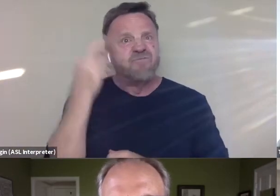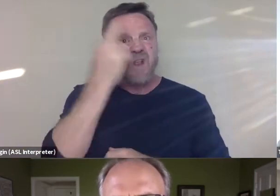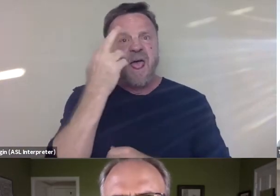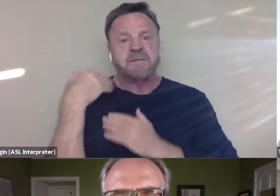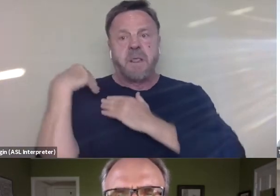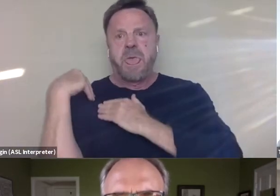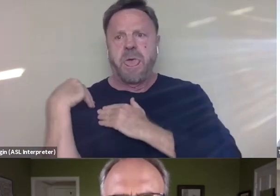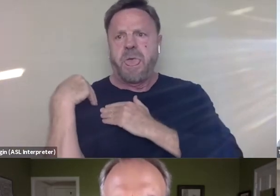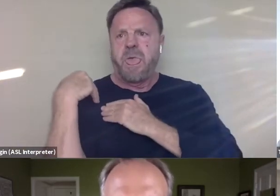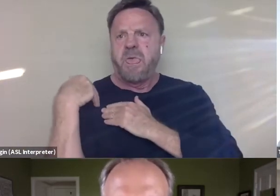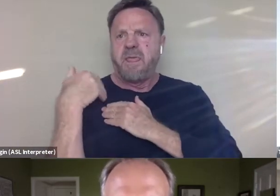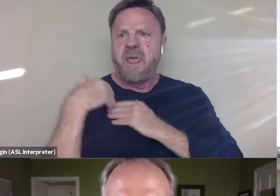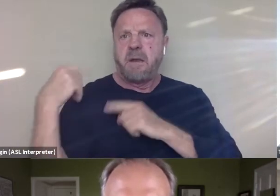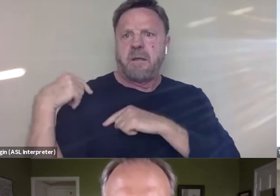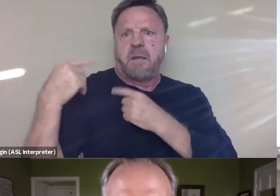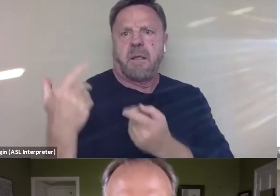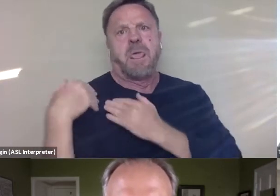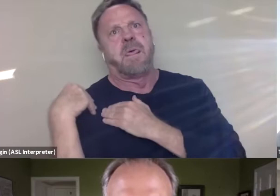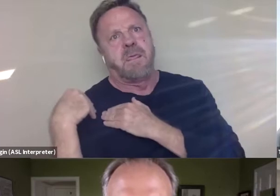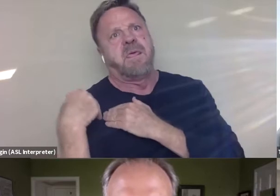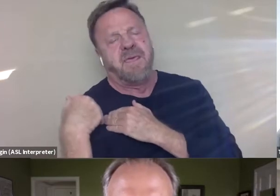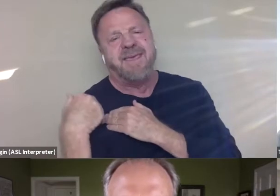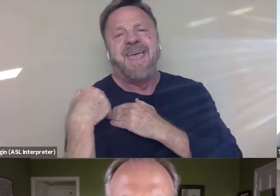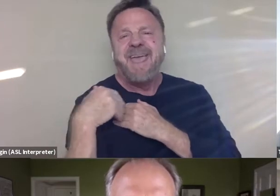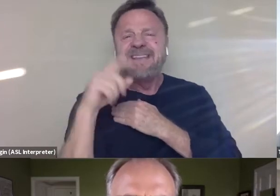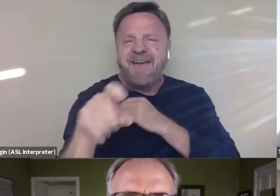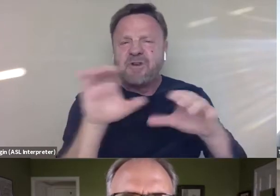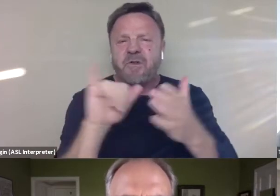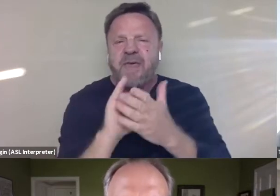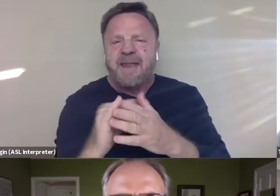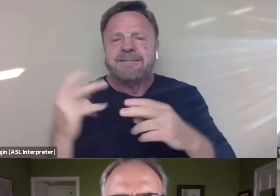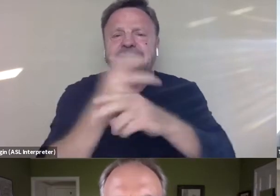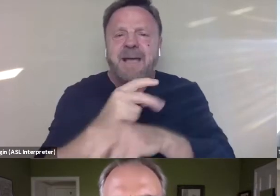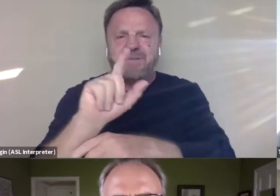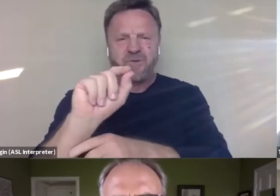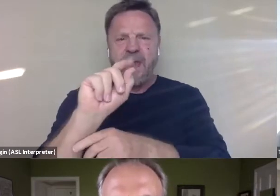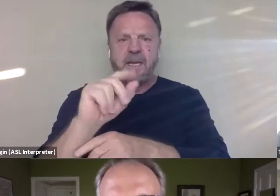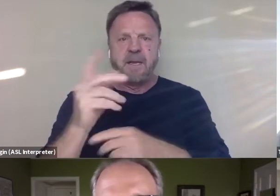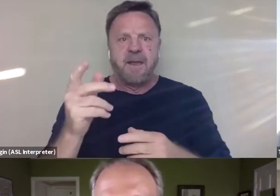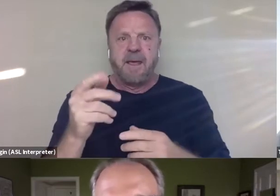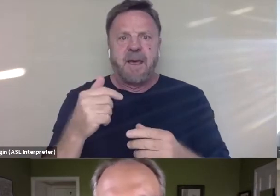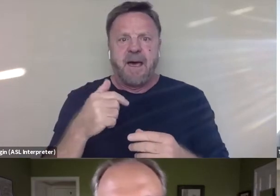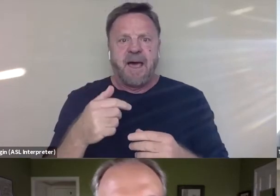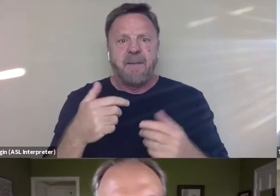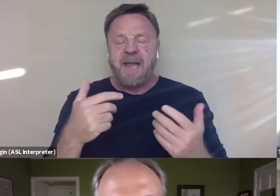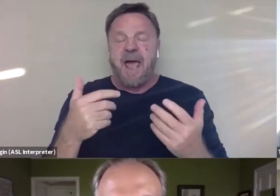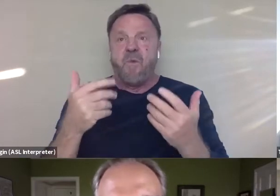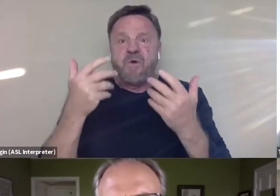And I literally can't imagine what it's like to do that times 20. But like I wouldn't wanna be interviewed either if I had to like stay four steps ahead